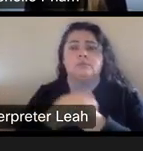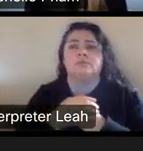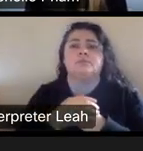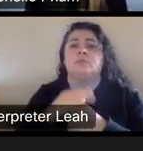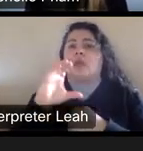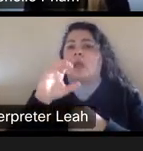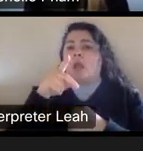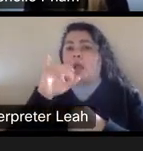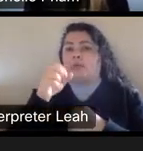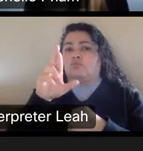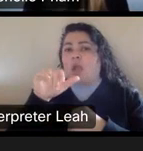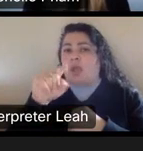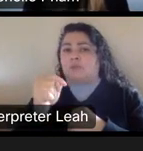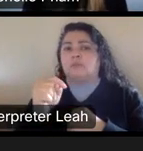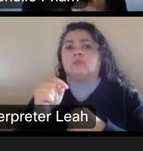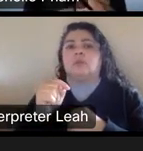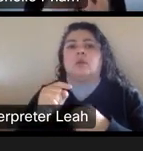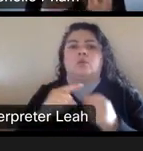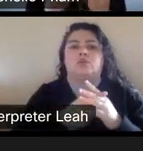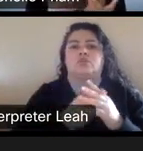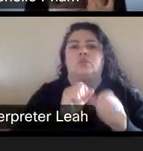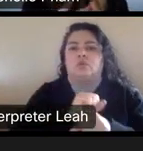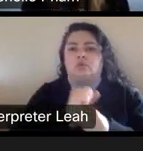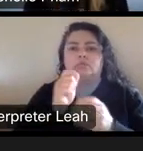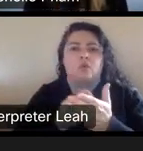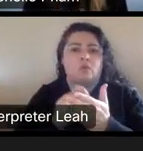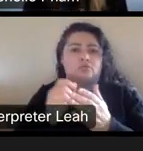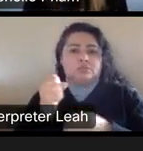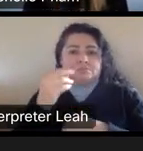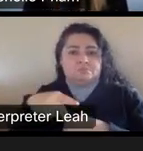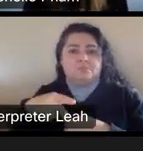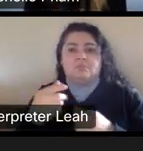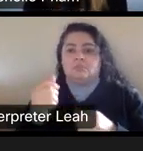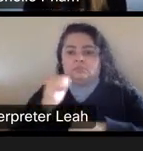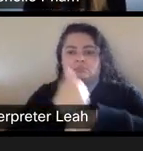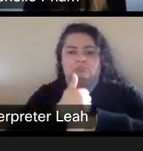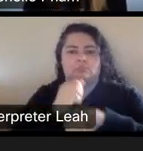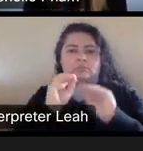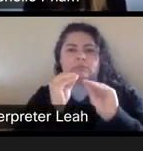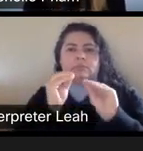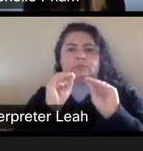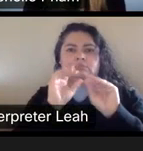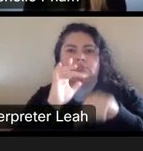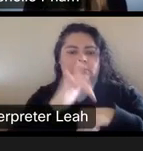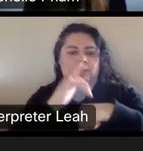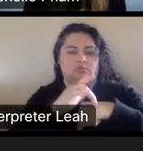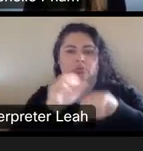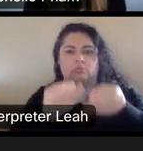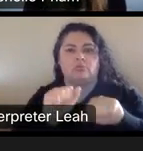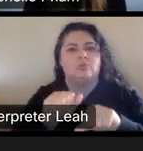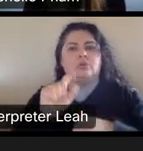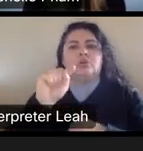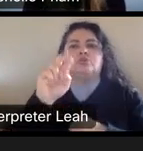which are our original works of authorship fixed into something tangible. We have trademarks, which are, you know, logos, um.